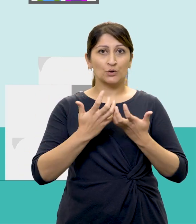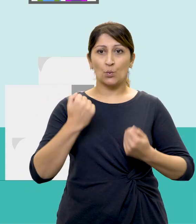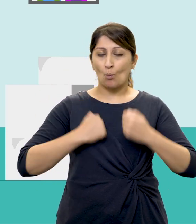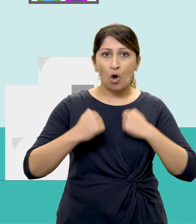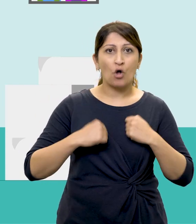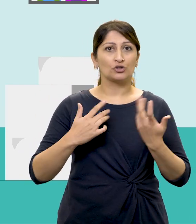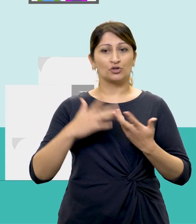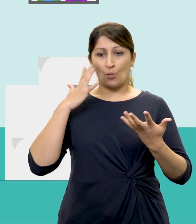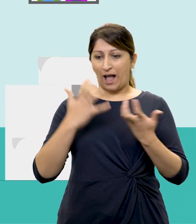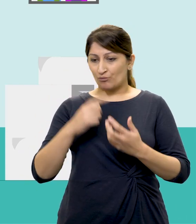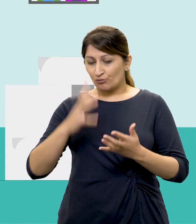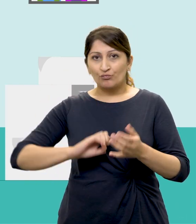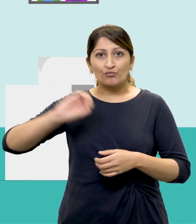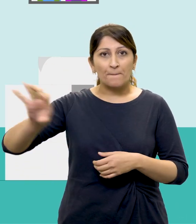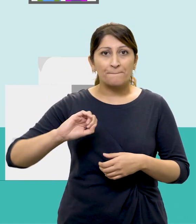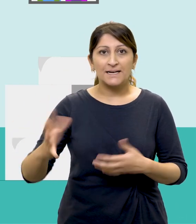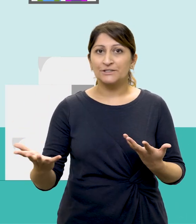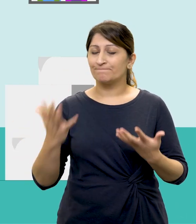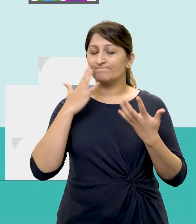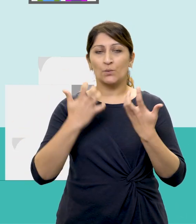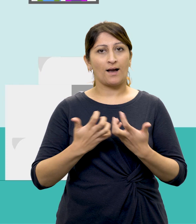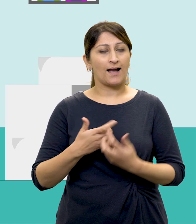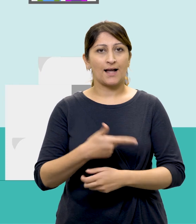He stopped washing himself and doesn't throw out his rubbish.